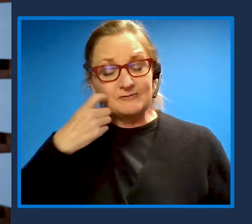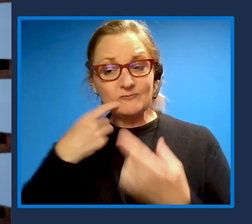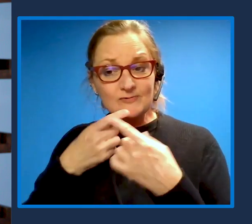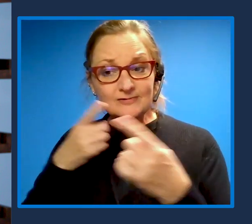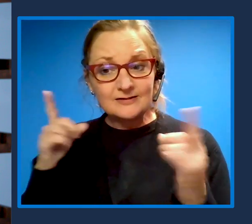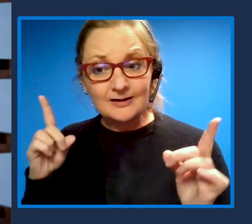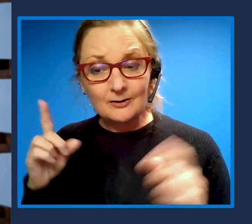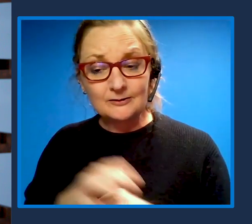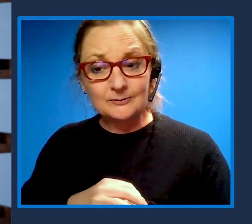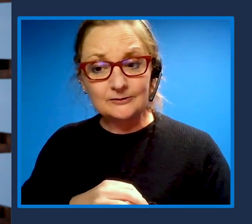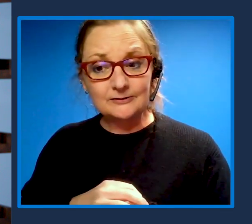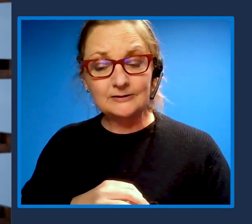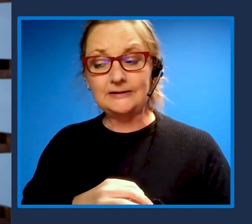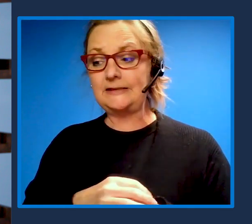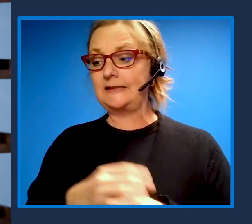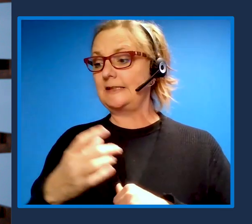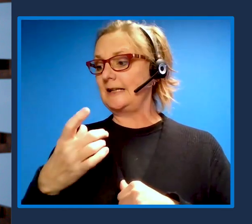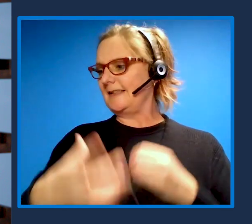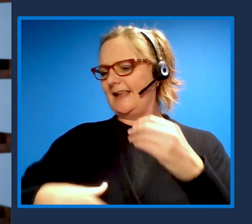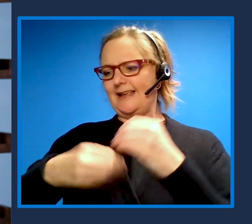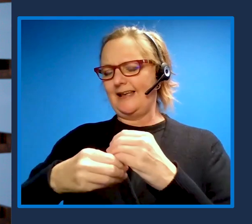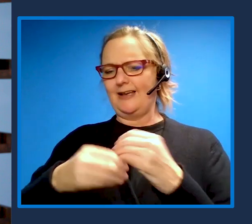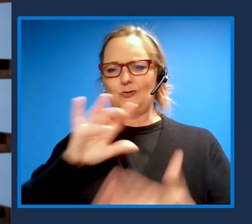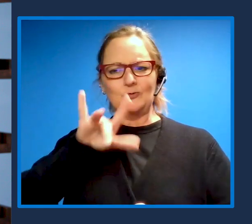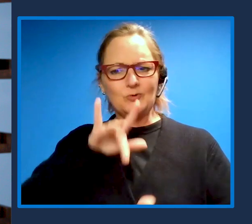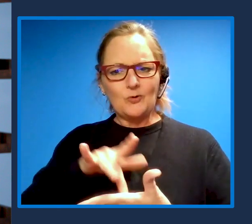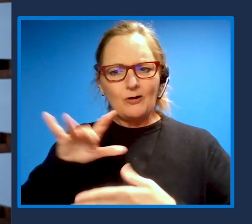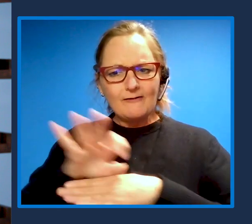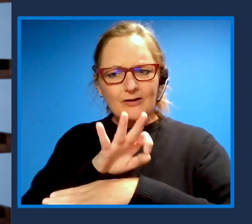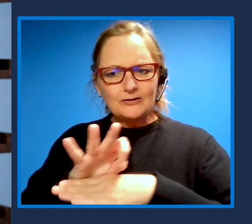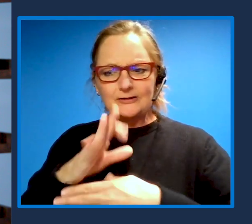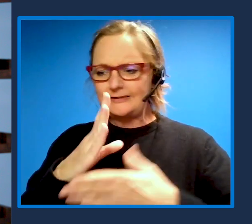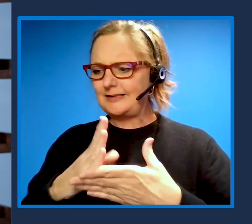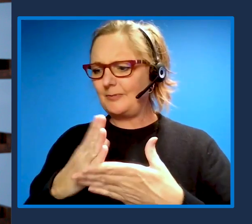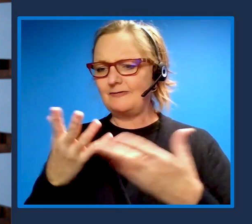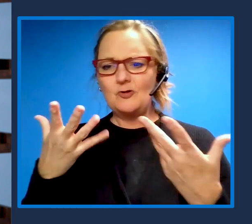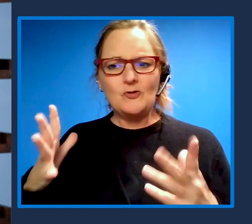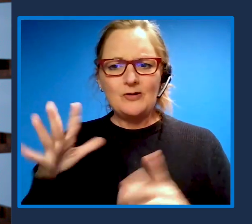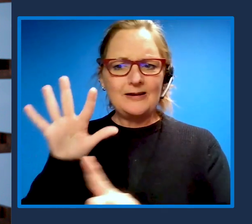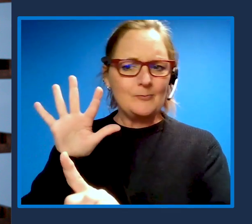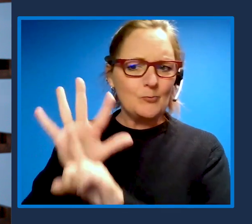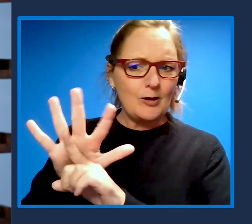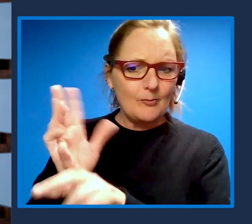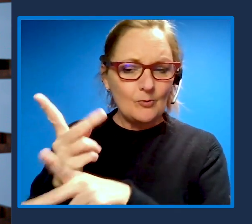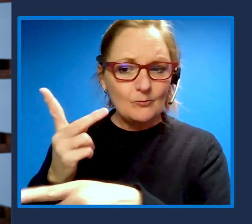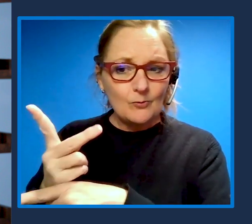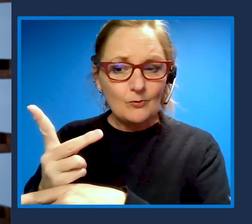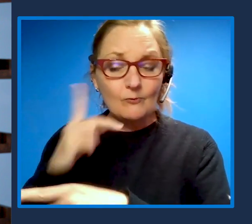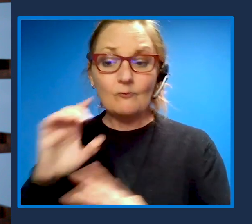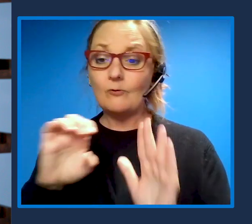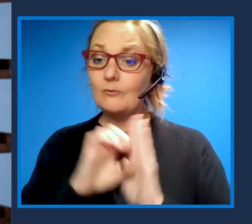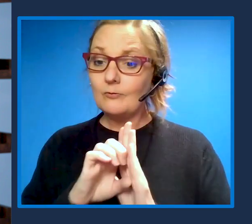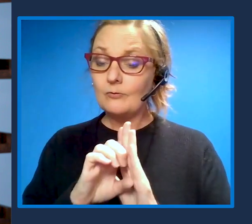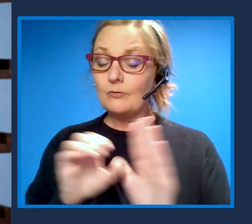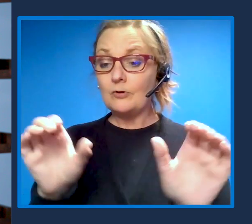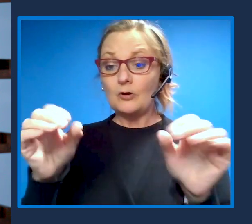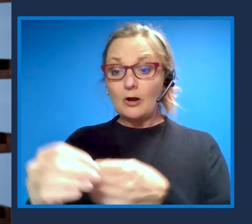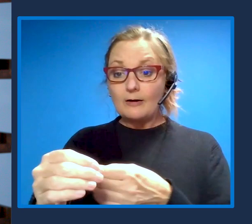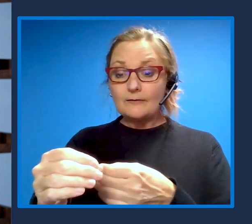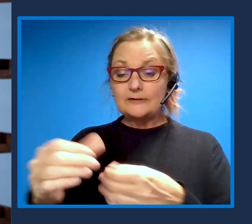I'd say that add to the core functionality of some of our most popular products, or for example in Office that new Accessibility Checker.